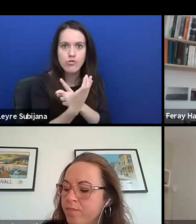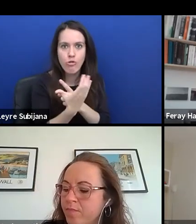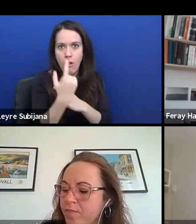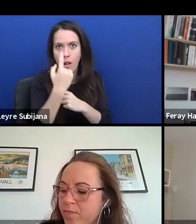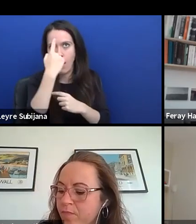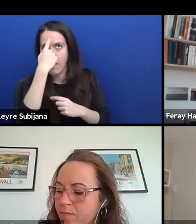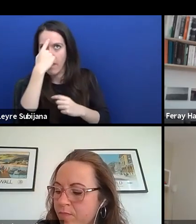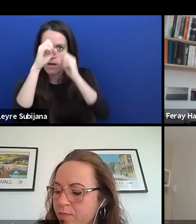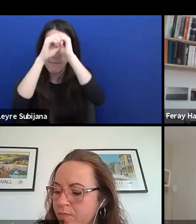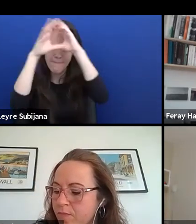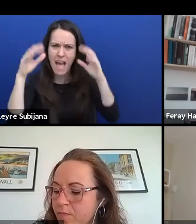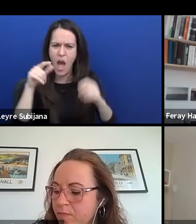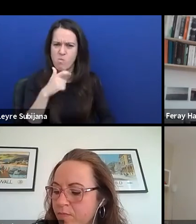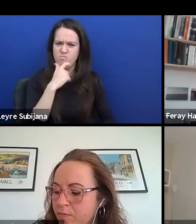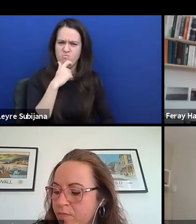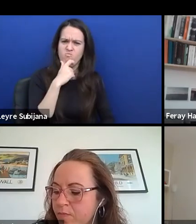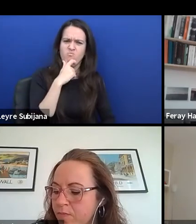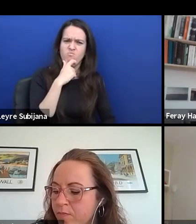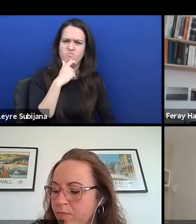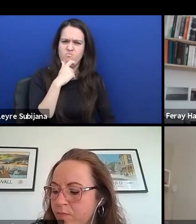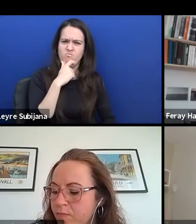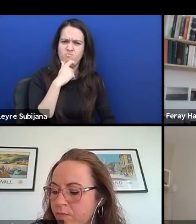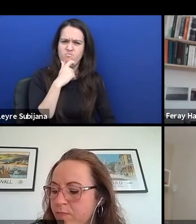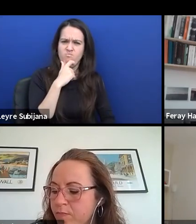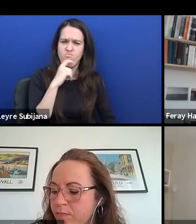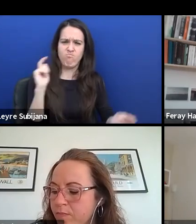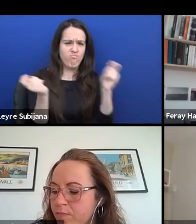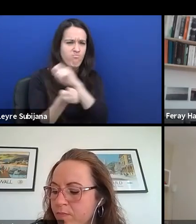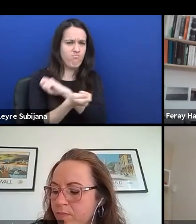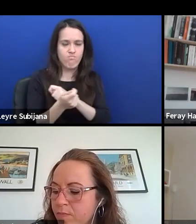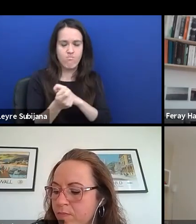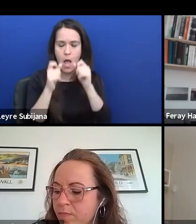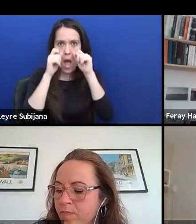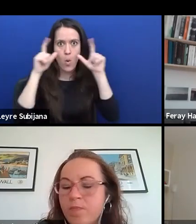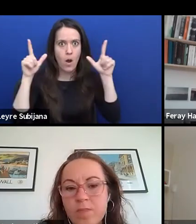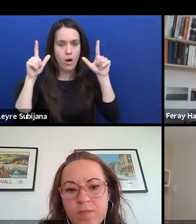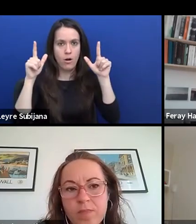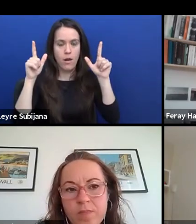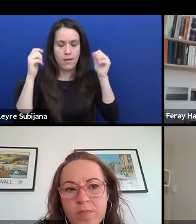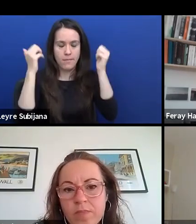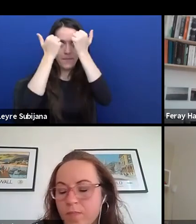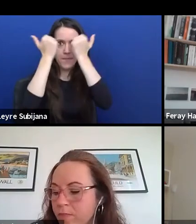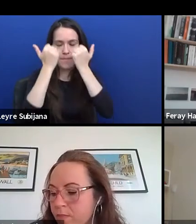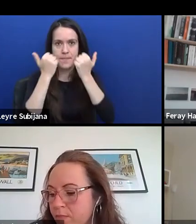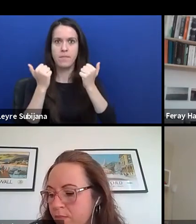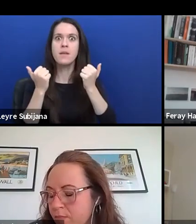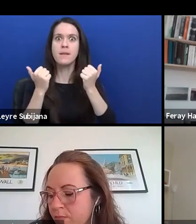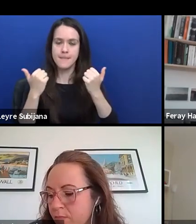to question that and to become aware and to try to take responsibility for it.